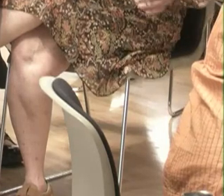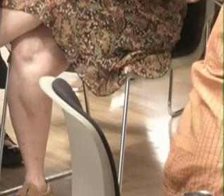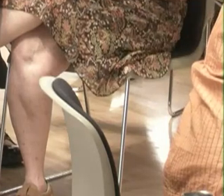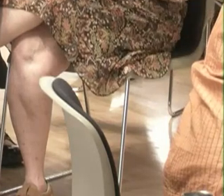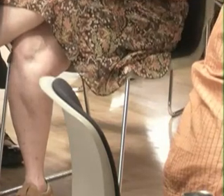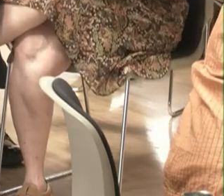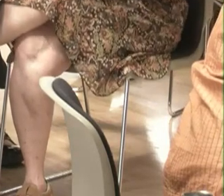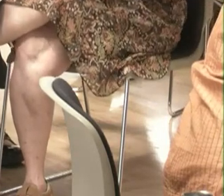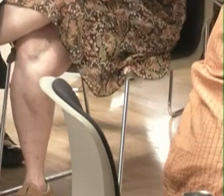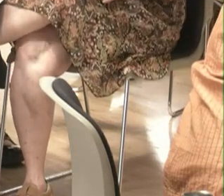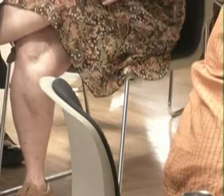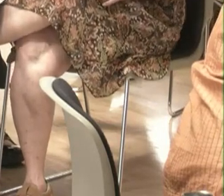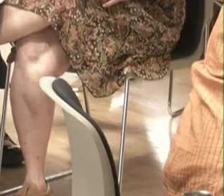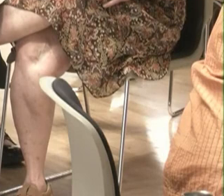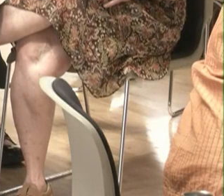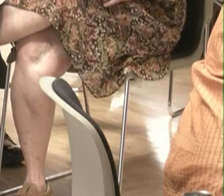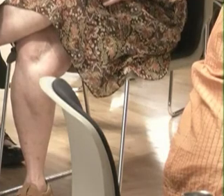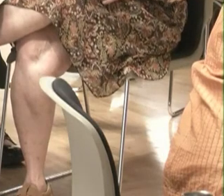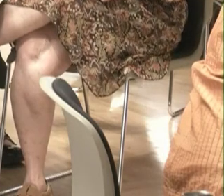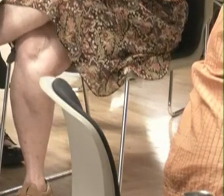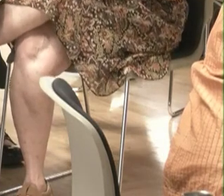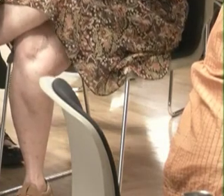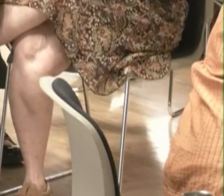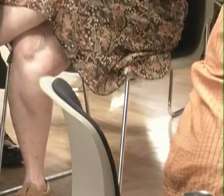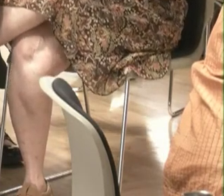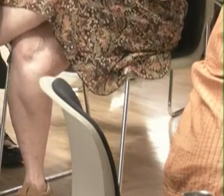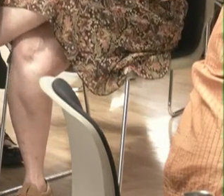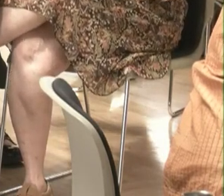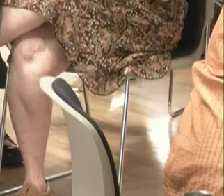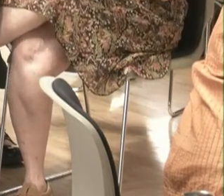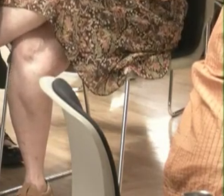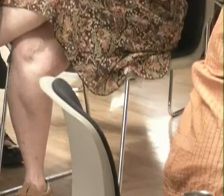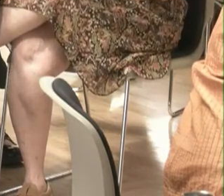interestingly, the further out in time you try to imagine your own life, the less brain